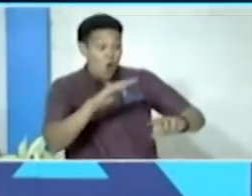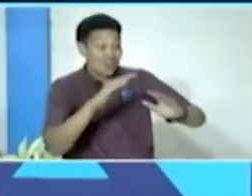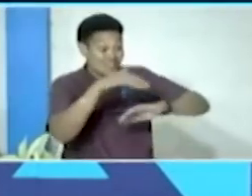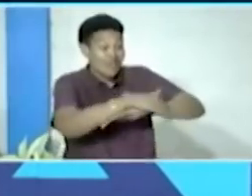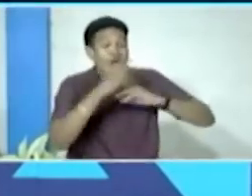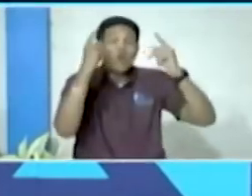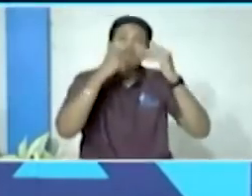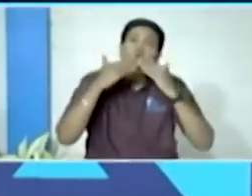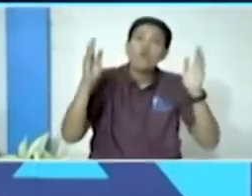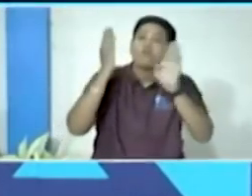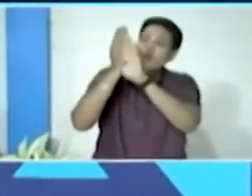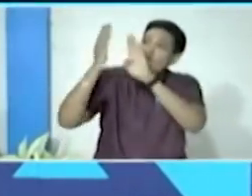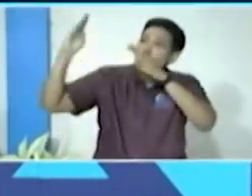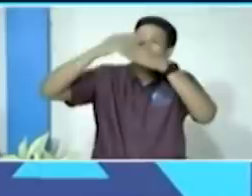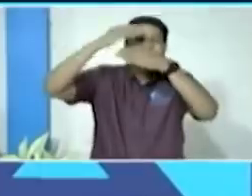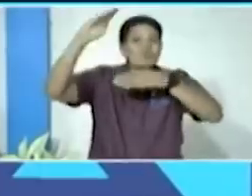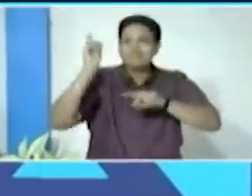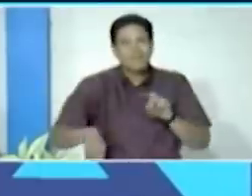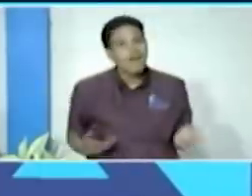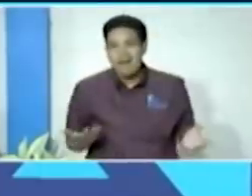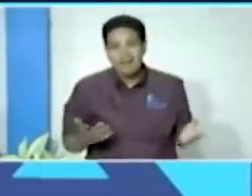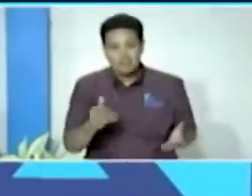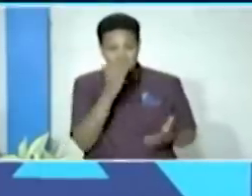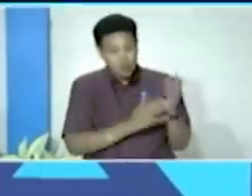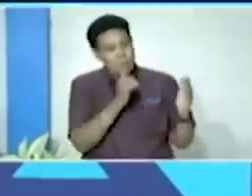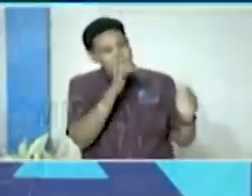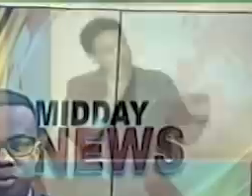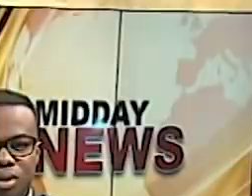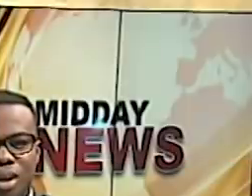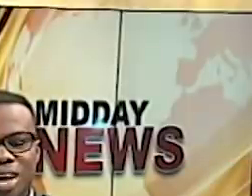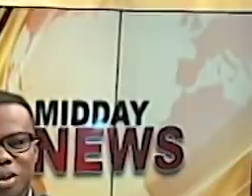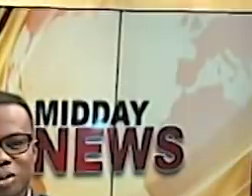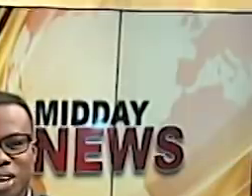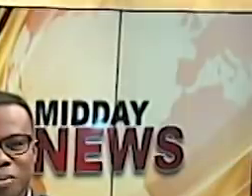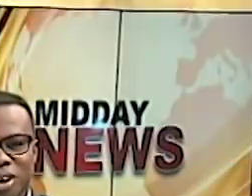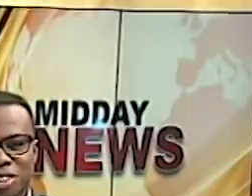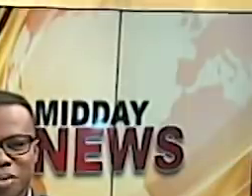and your windows as about as bars would and we now take a break on the mid-day